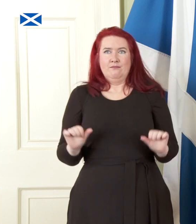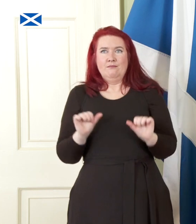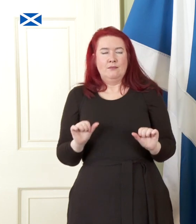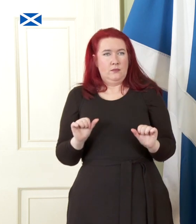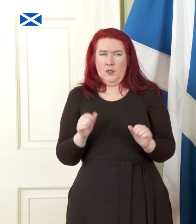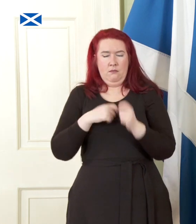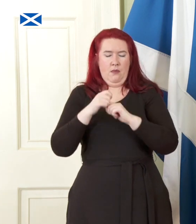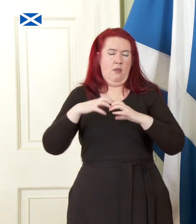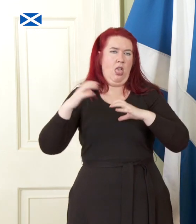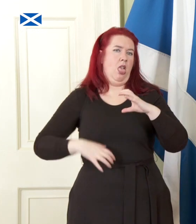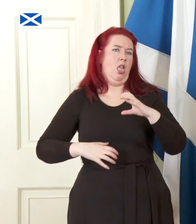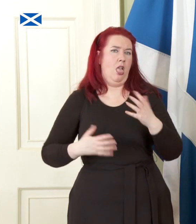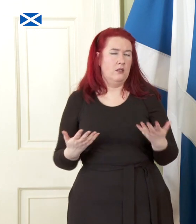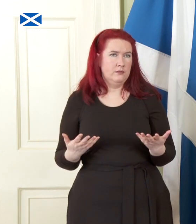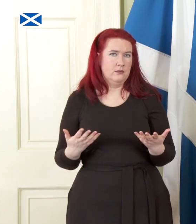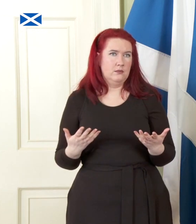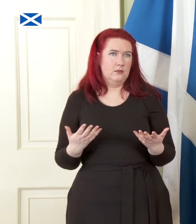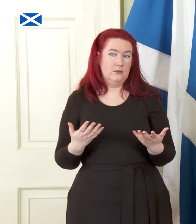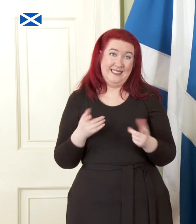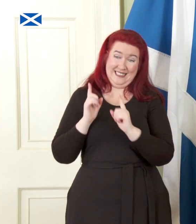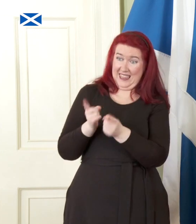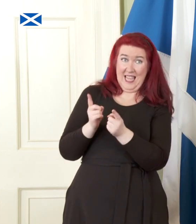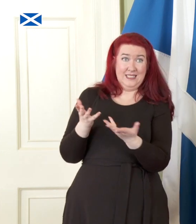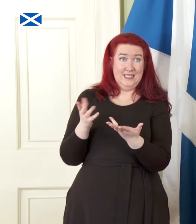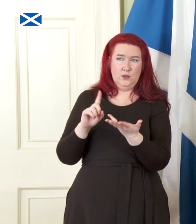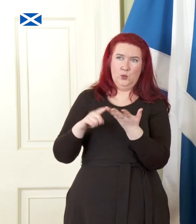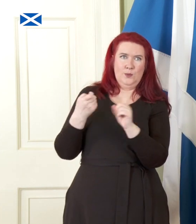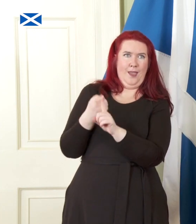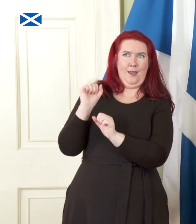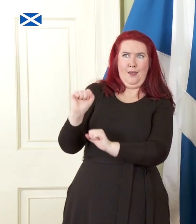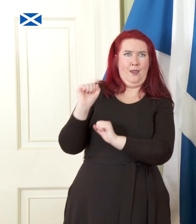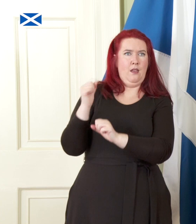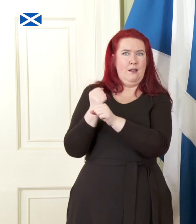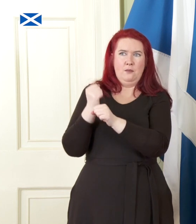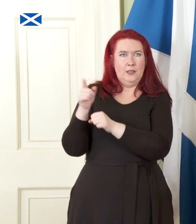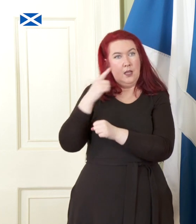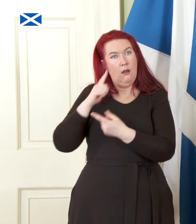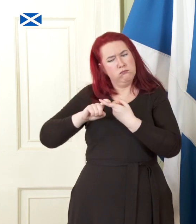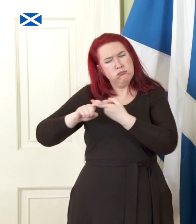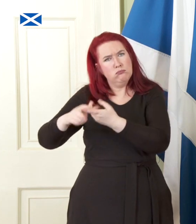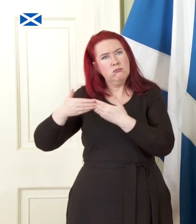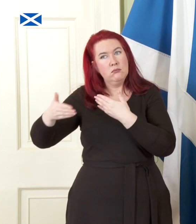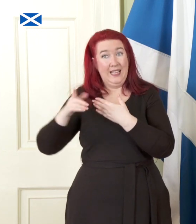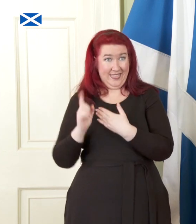society. So that is the so-called certainty that continued Westminster governance now offers us.